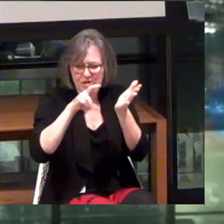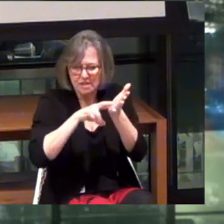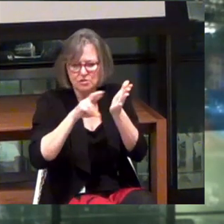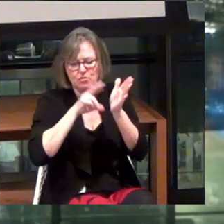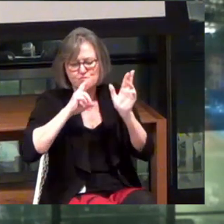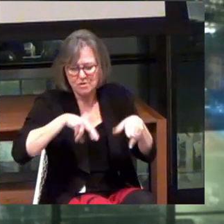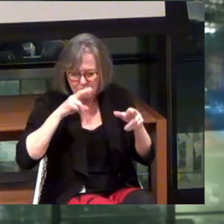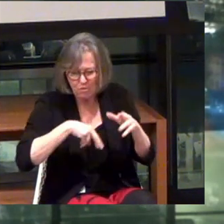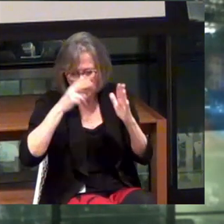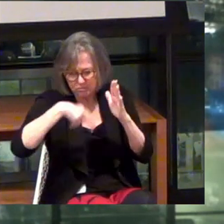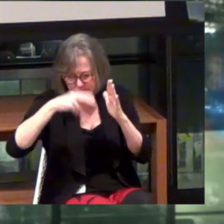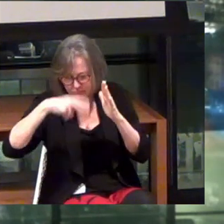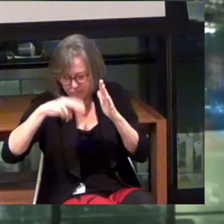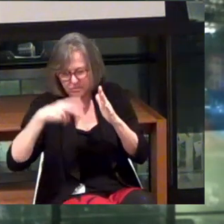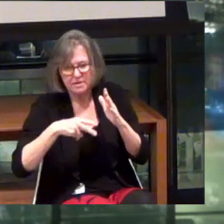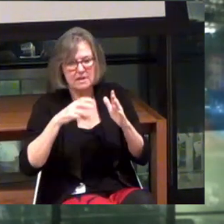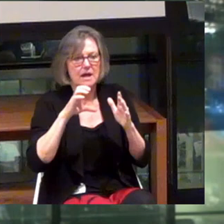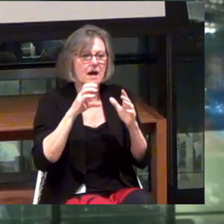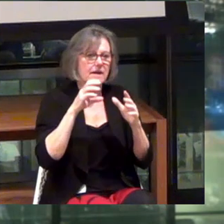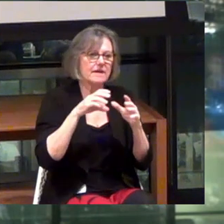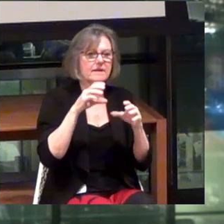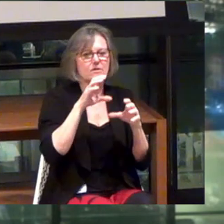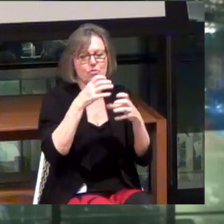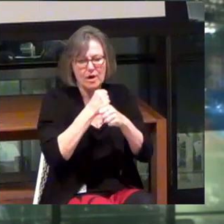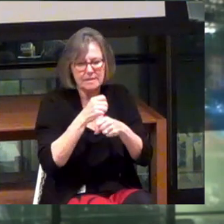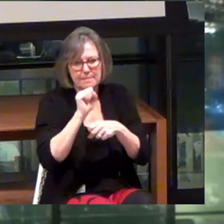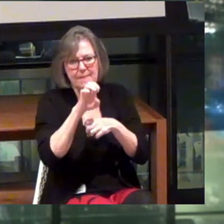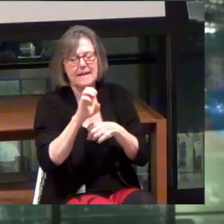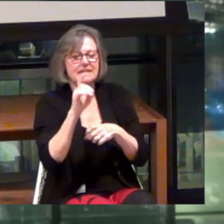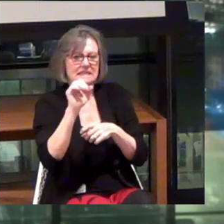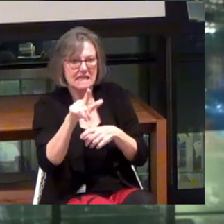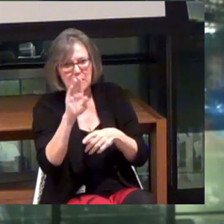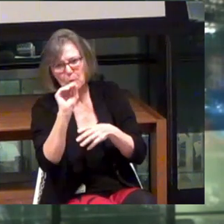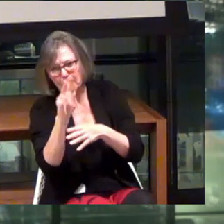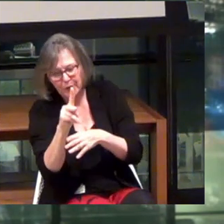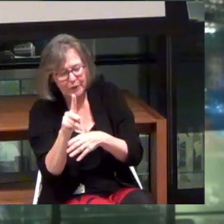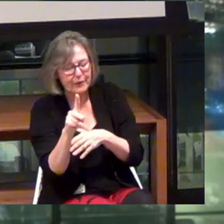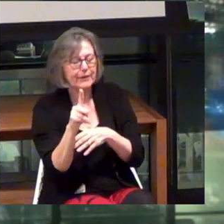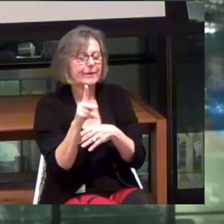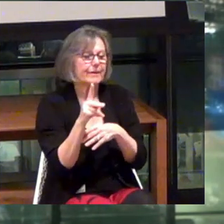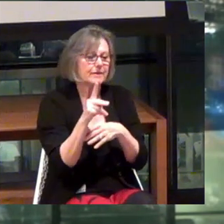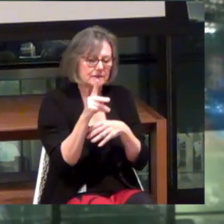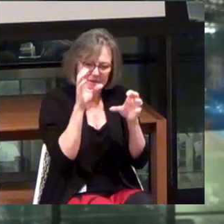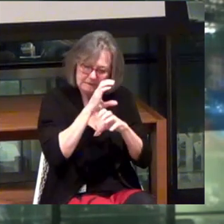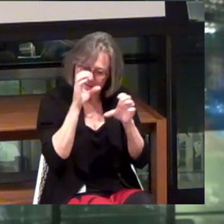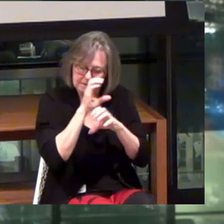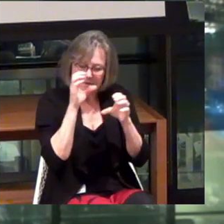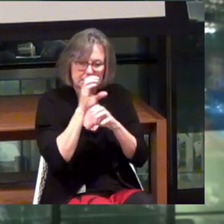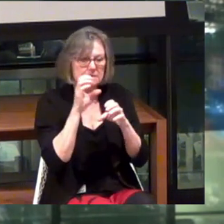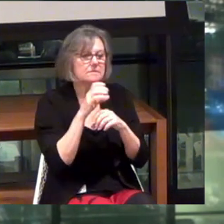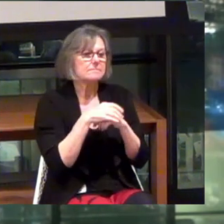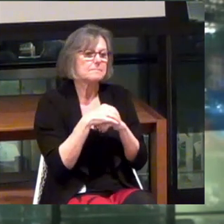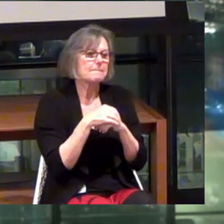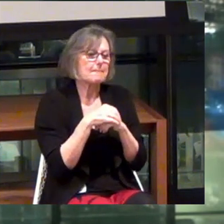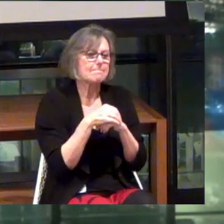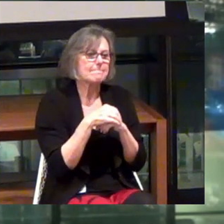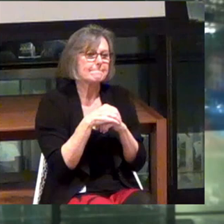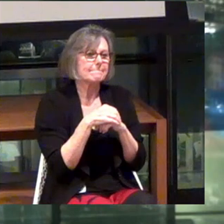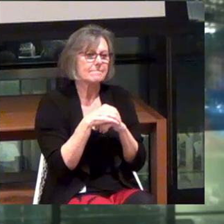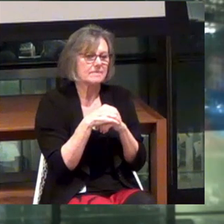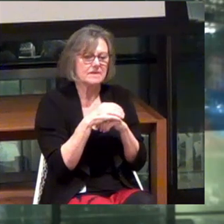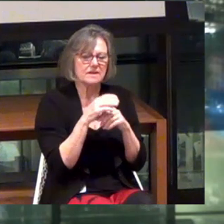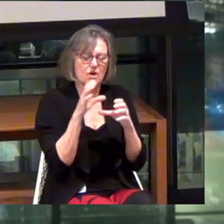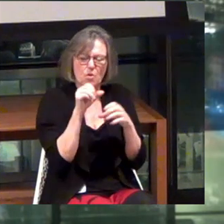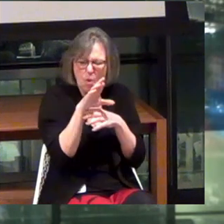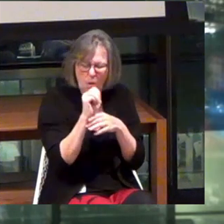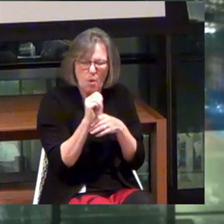I scoured CB Insights, Crunchbase, DealBook, to call the core companies.